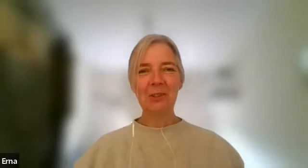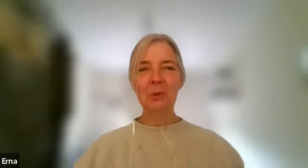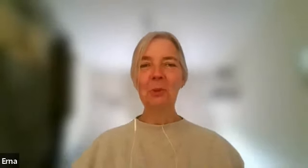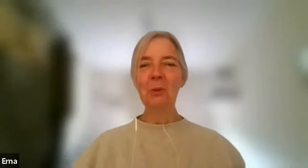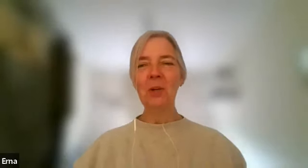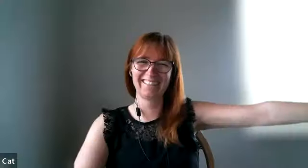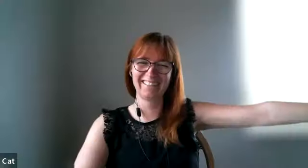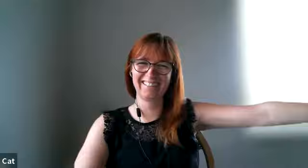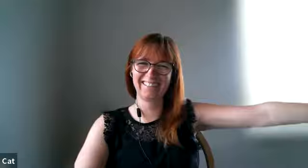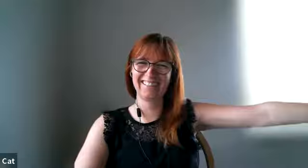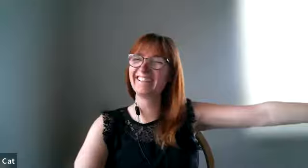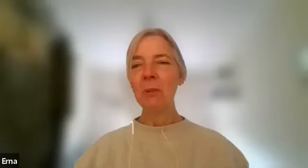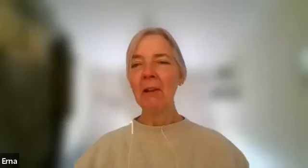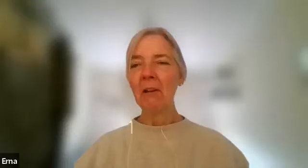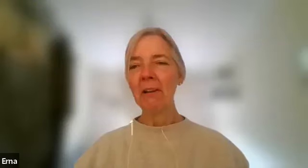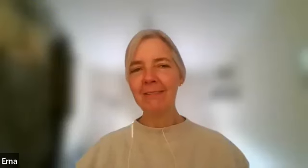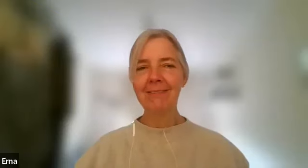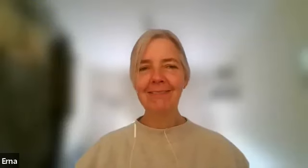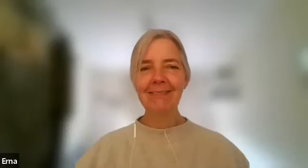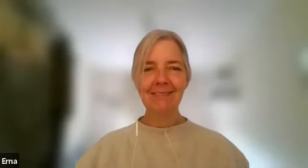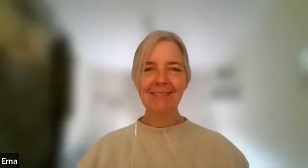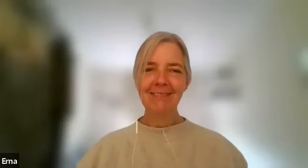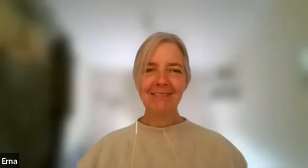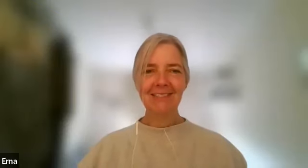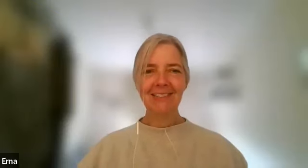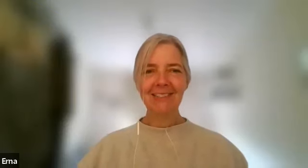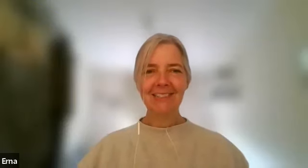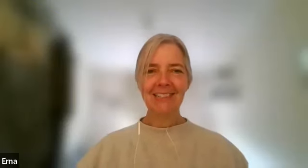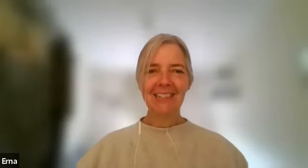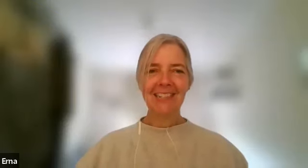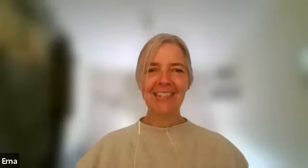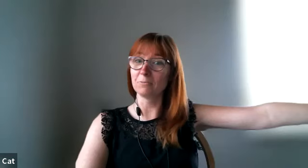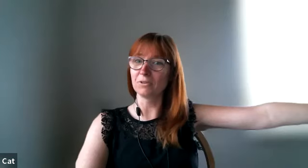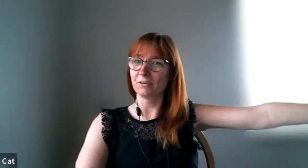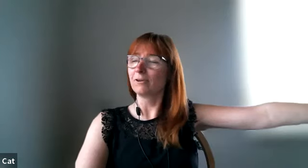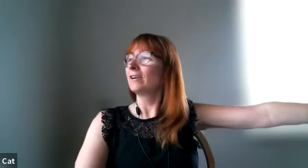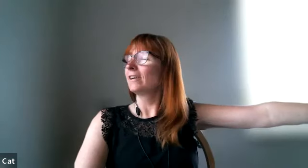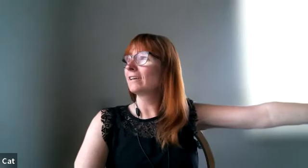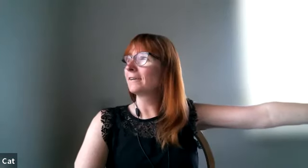oh it's even better yeah it's even better um